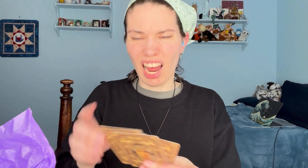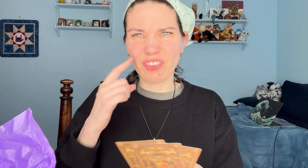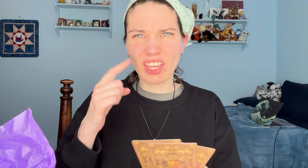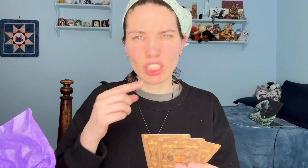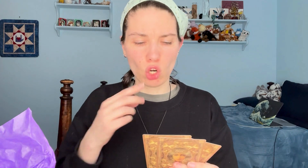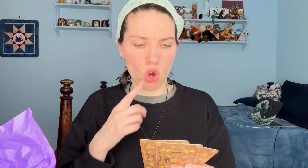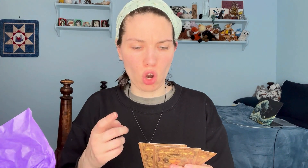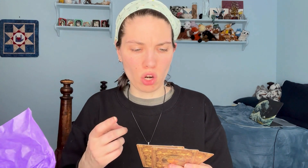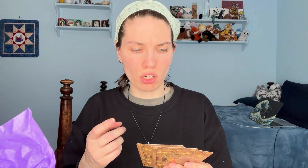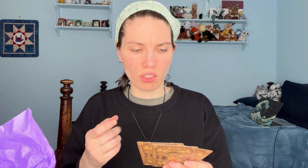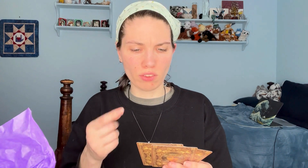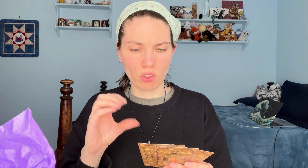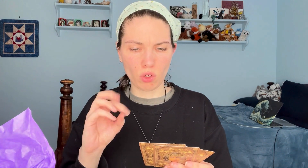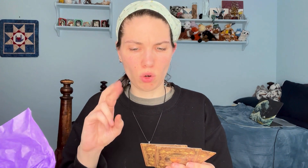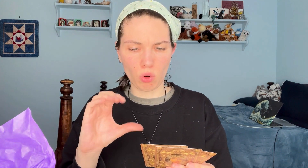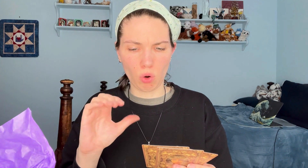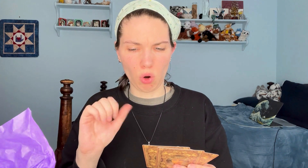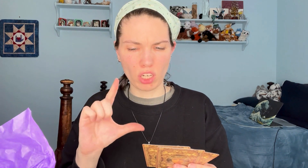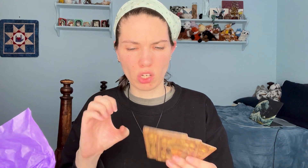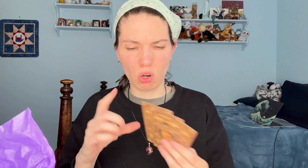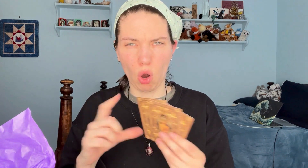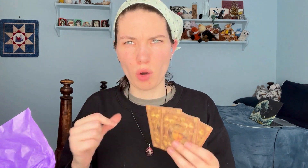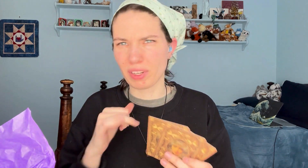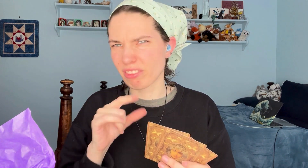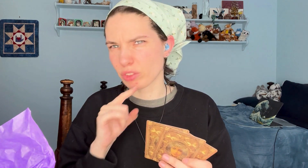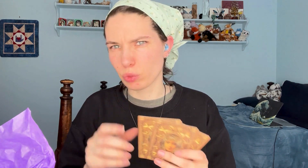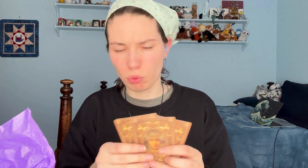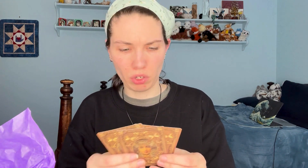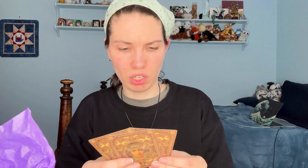I think they are oracle cards, but I'm not sure